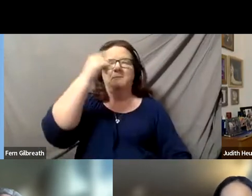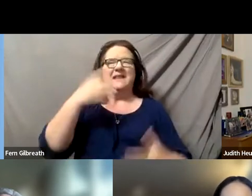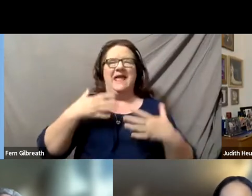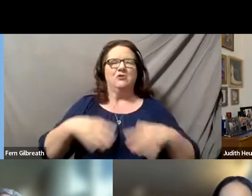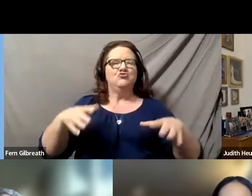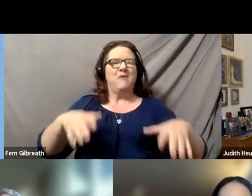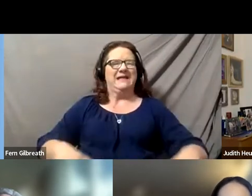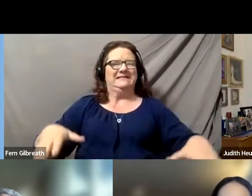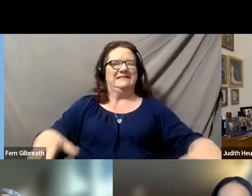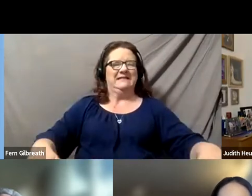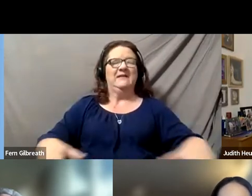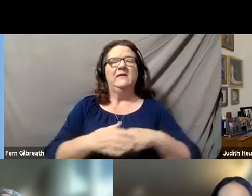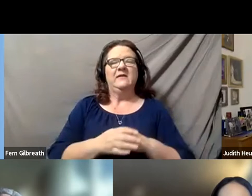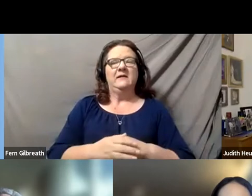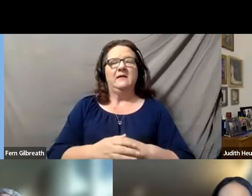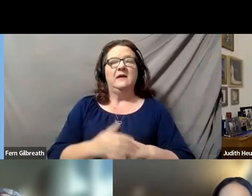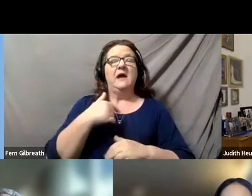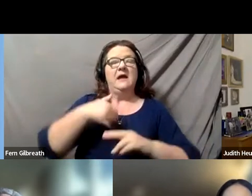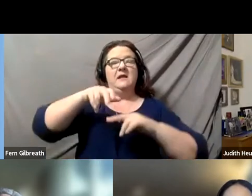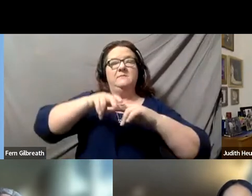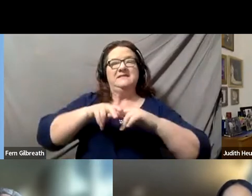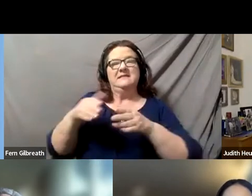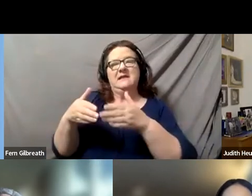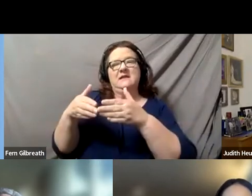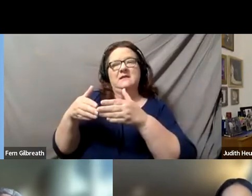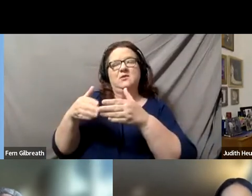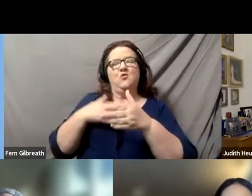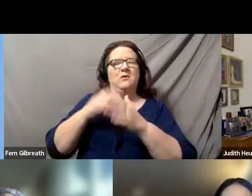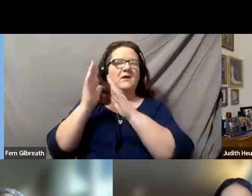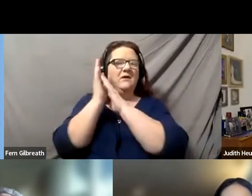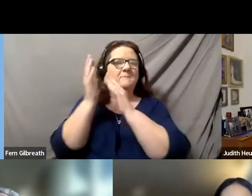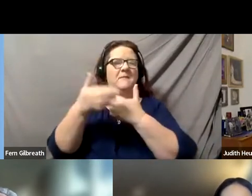I am seated in the corner of my bedroom in my home